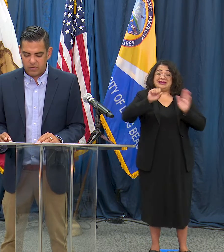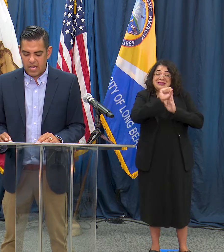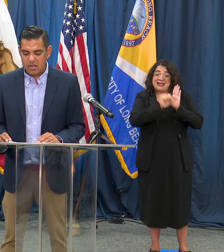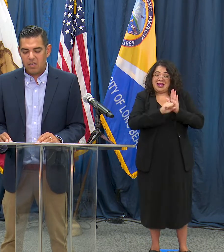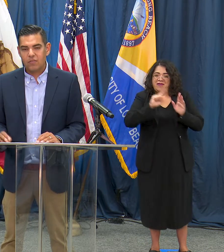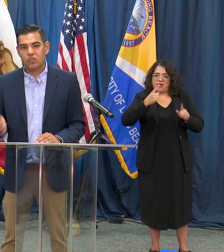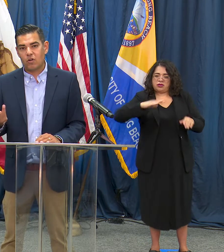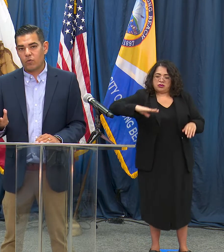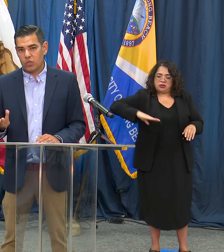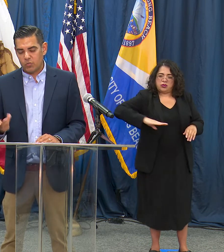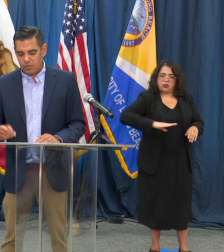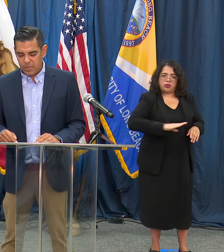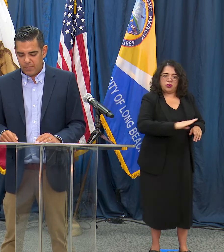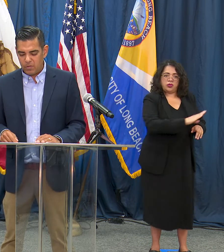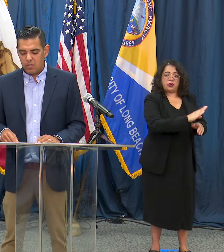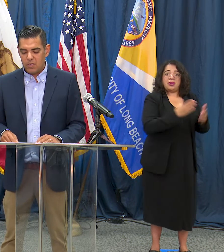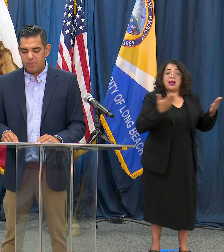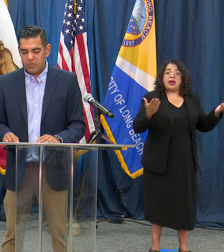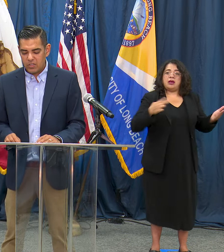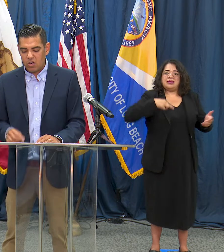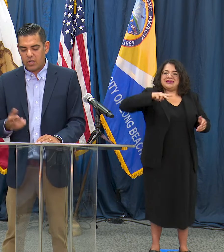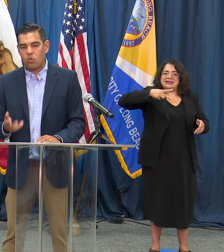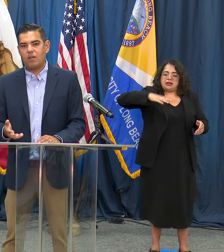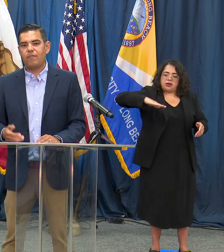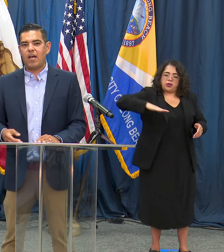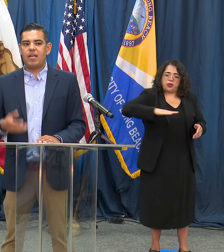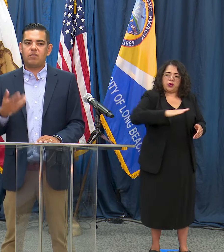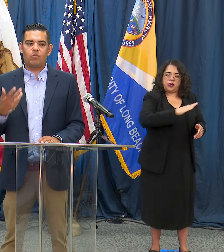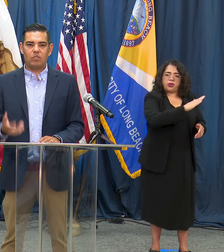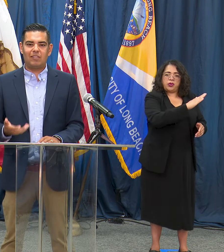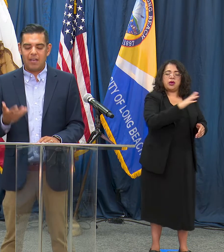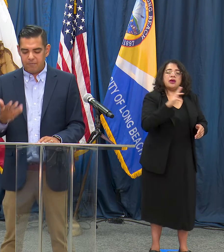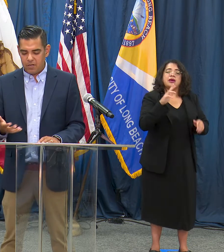these are of course real people, it's hard to quantify someone's life on a